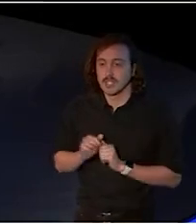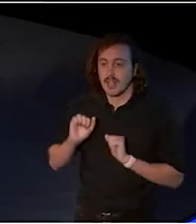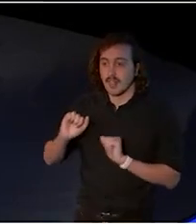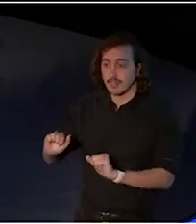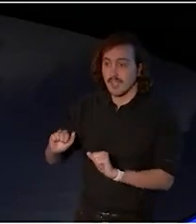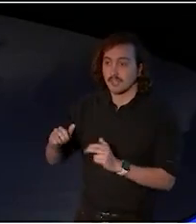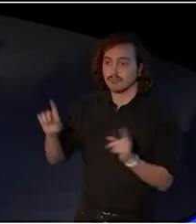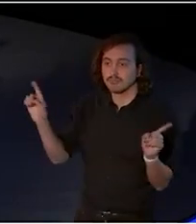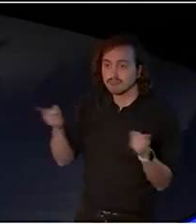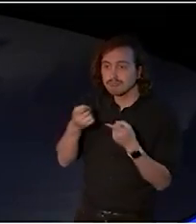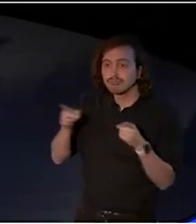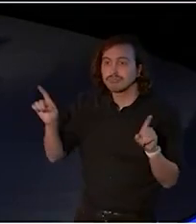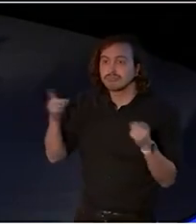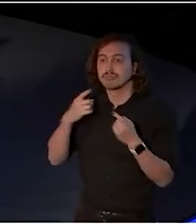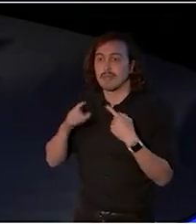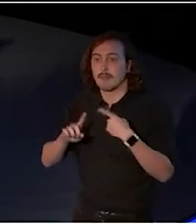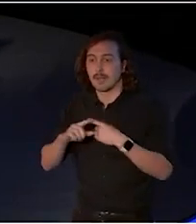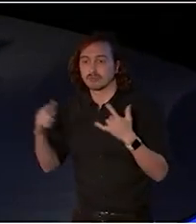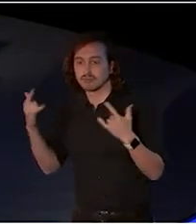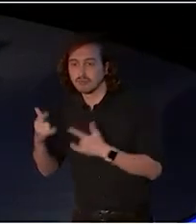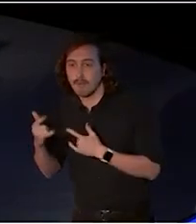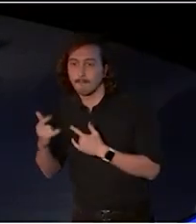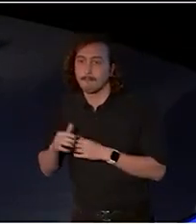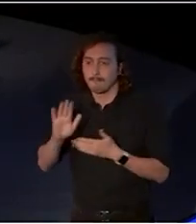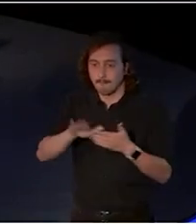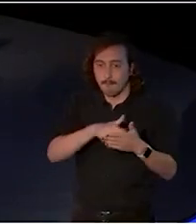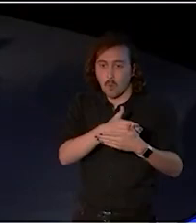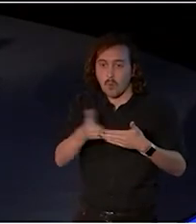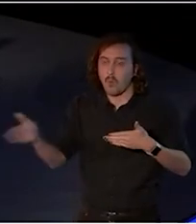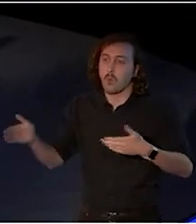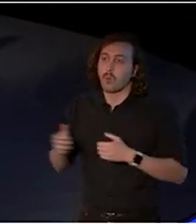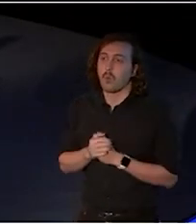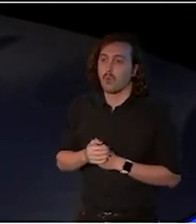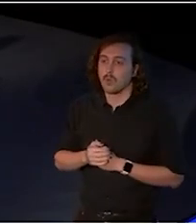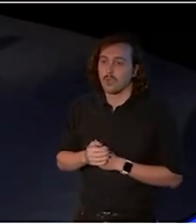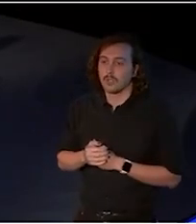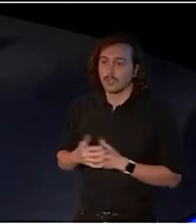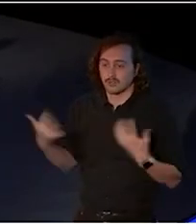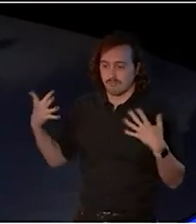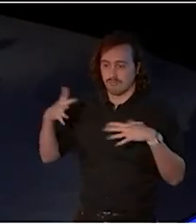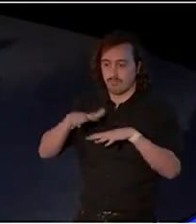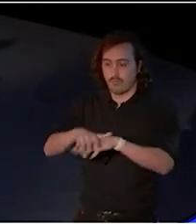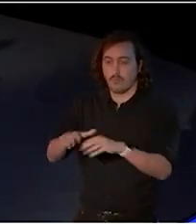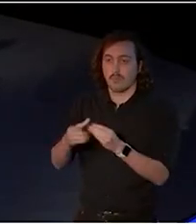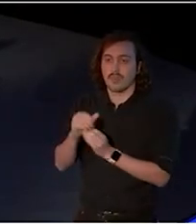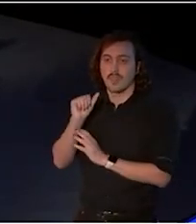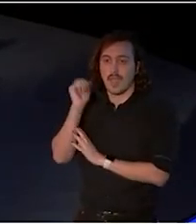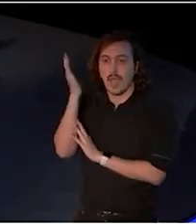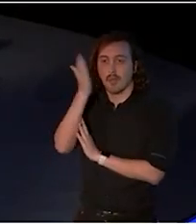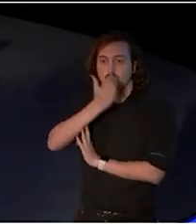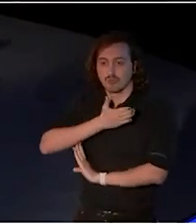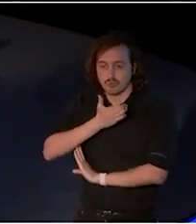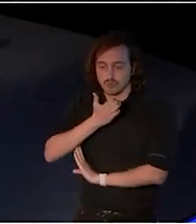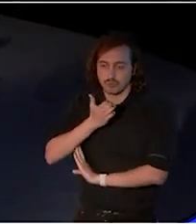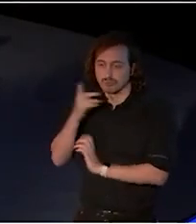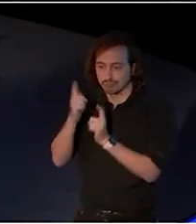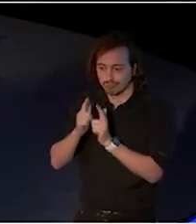poetic, rhythmic lyrics fused with Aboriginal Creole and soaring vocals.